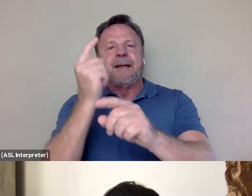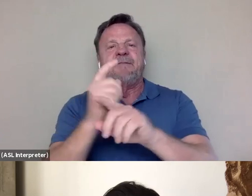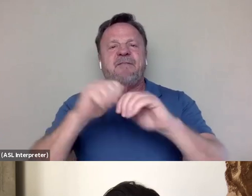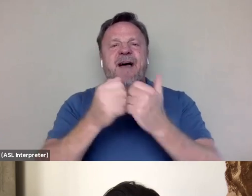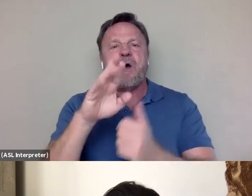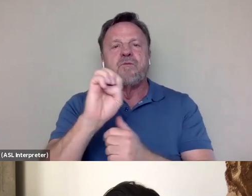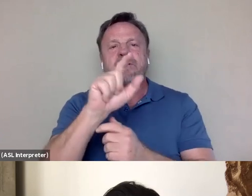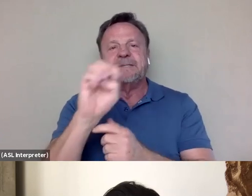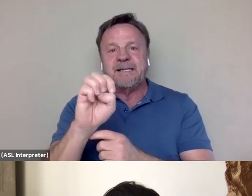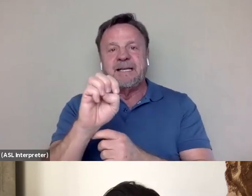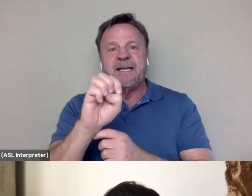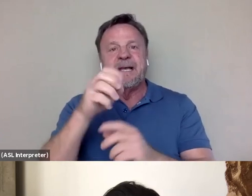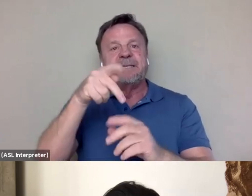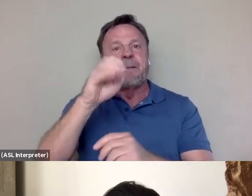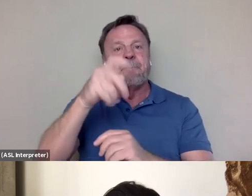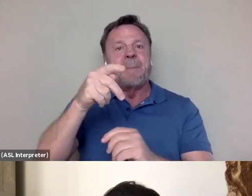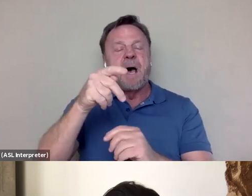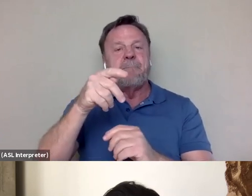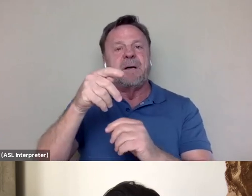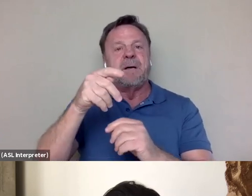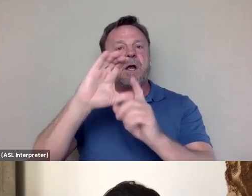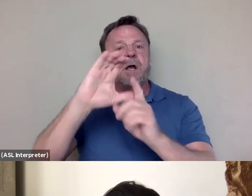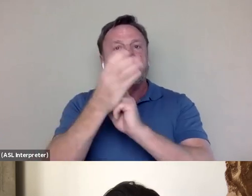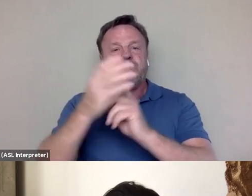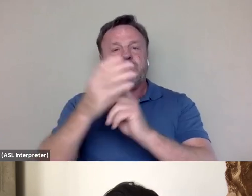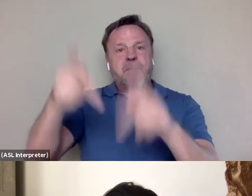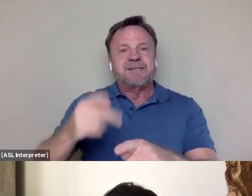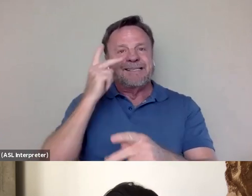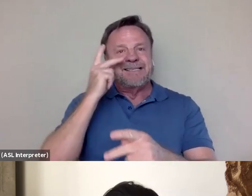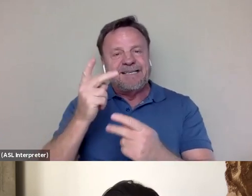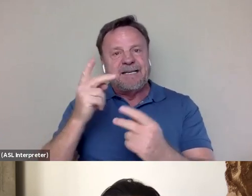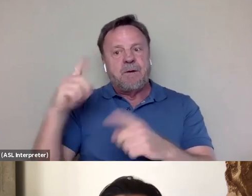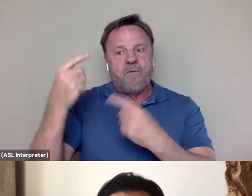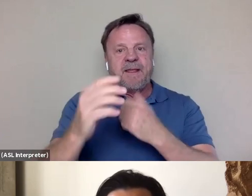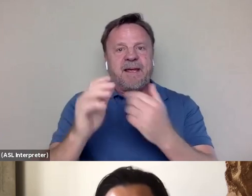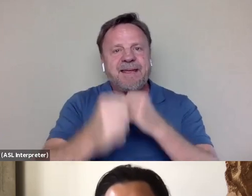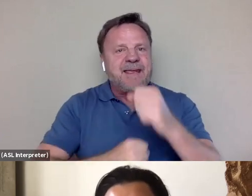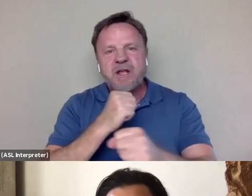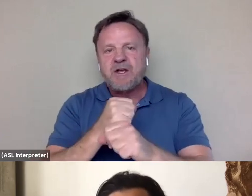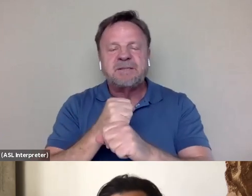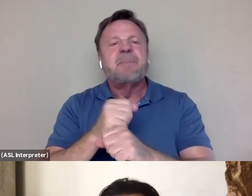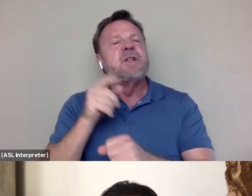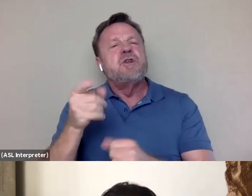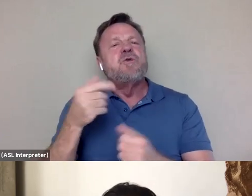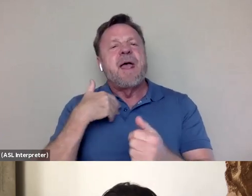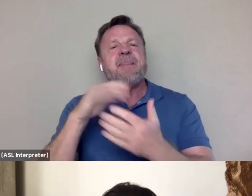seen through the lens of his movies over the years. I was thinking about, you know, the fact that you had this movie come out into the world